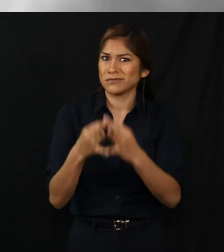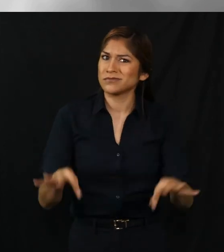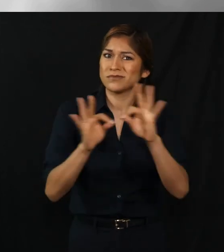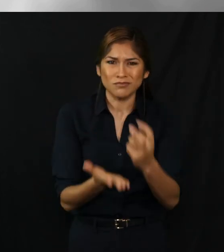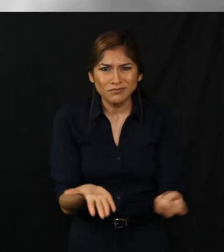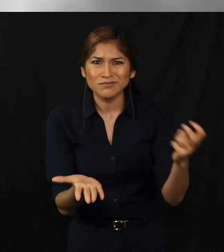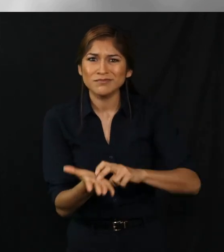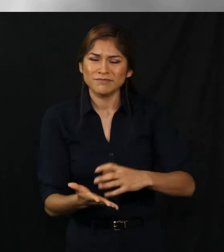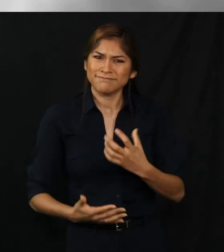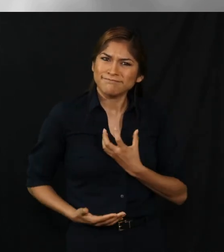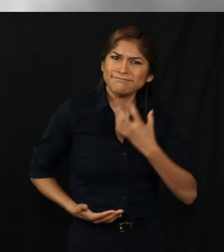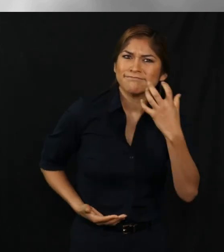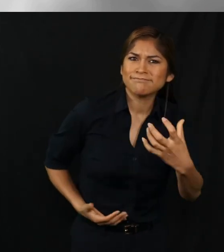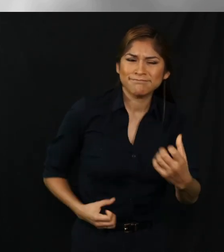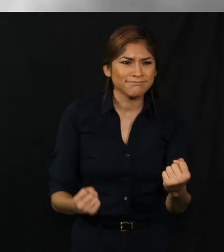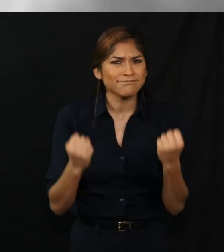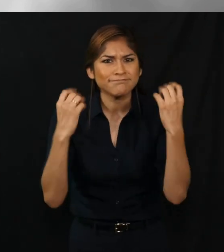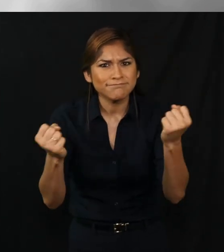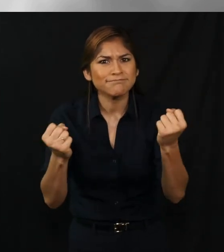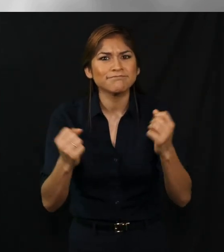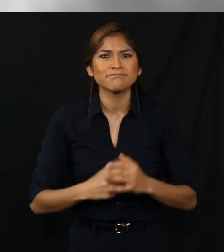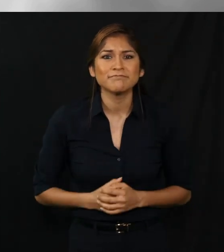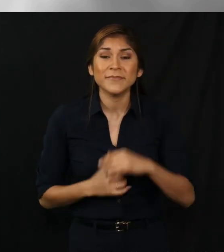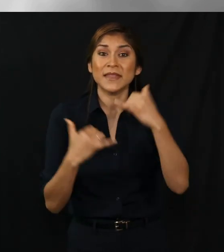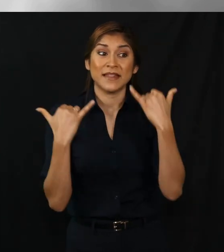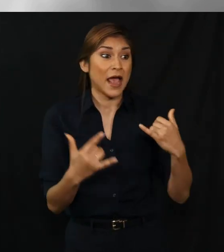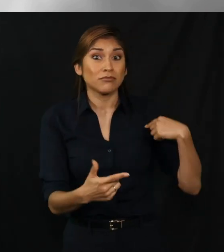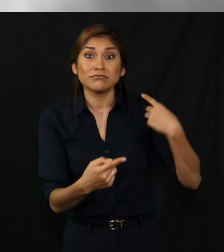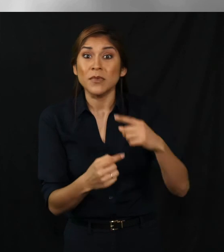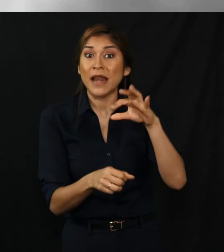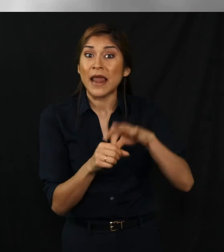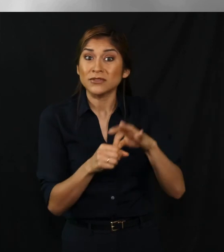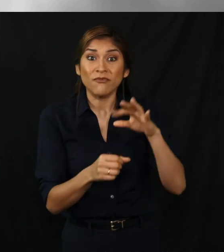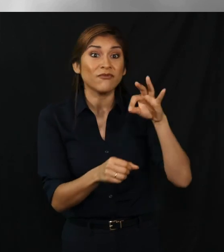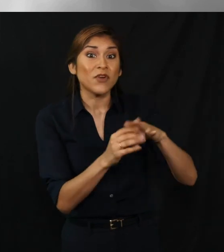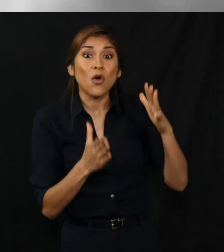This is your right as a citizen and important that you Rise Up and Speak Out!